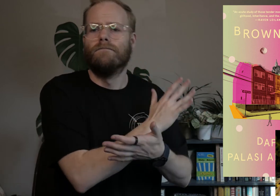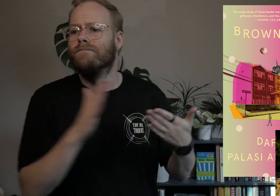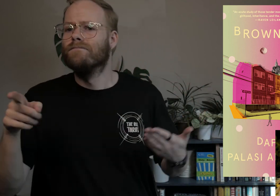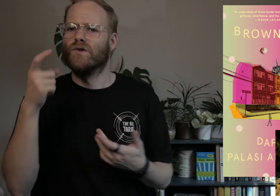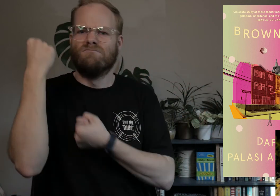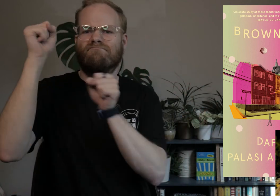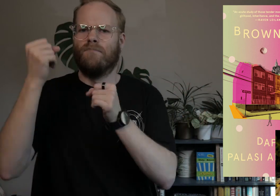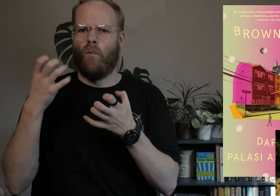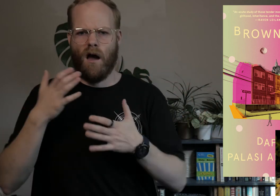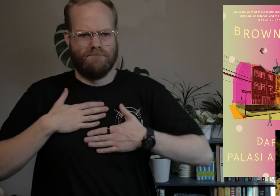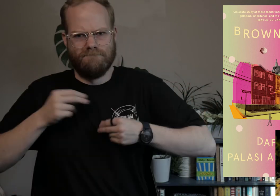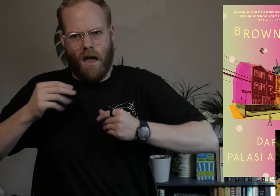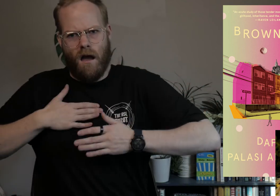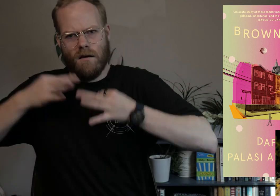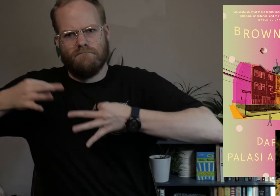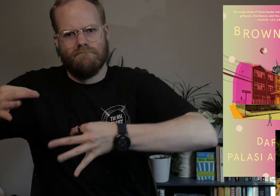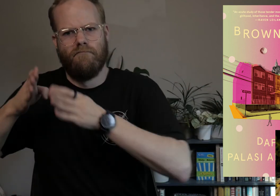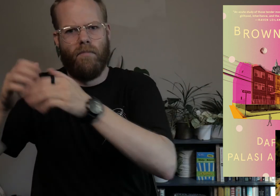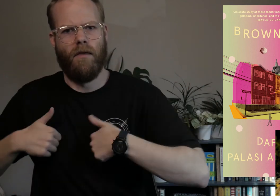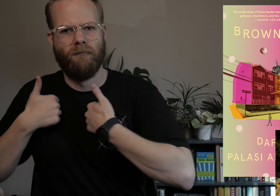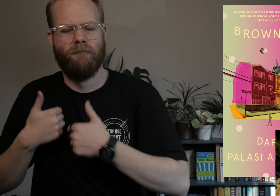to those who are rebellious and want to forge their own path in life.